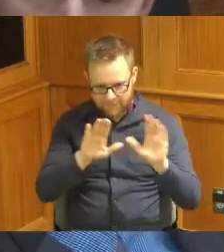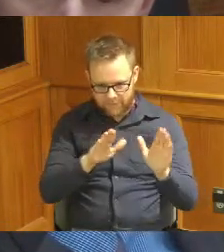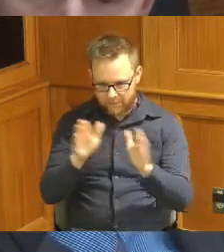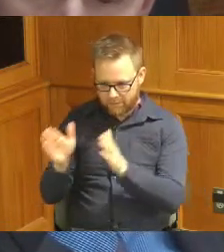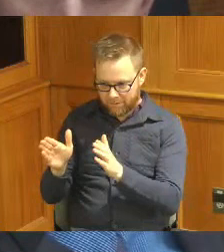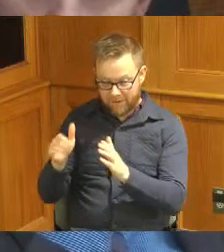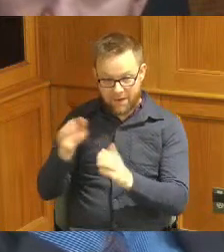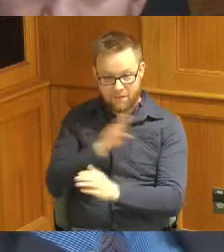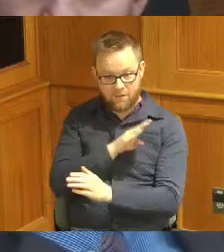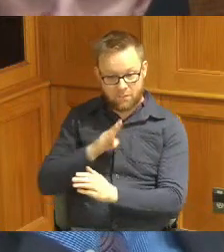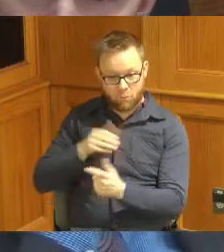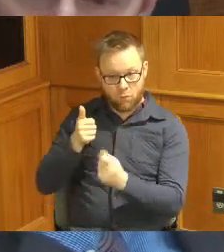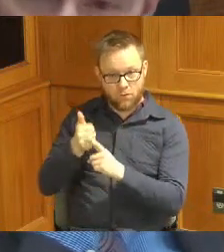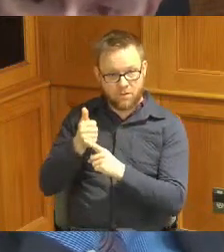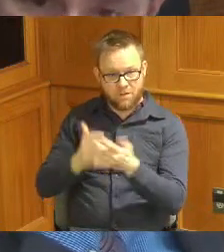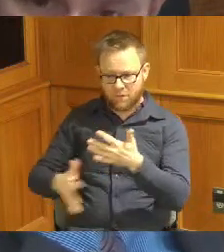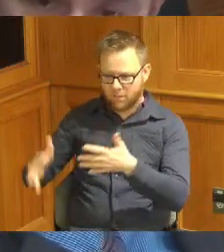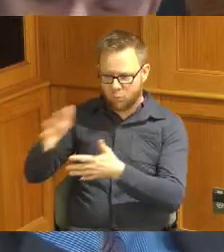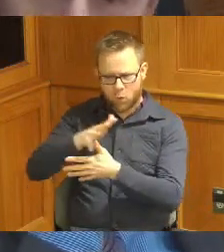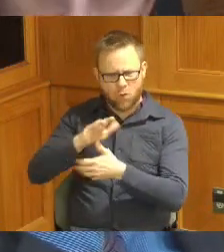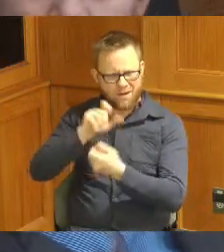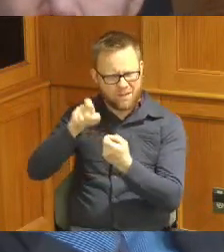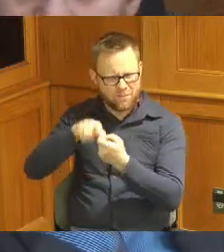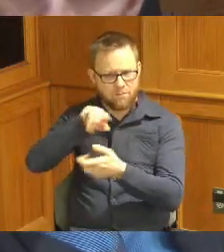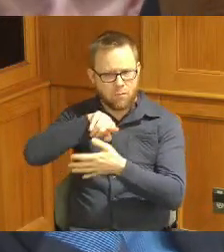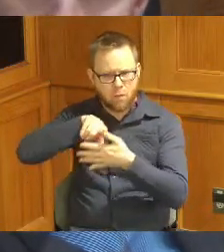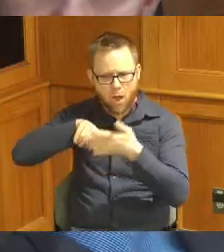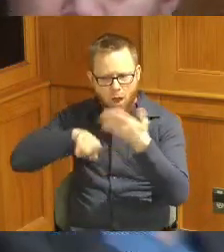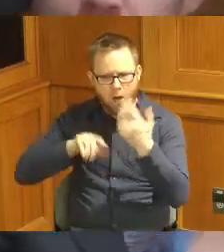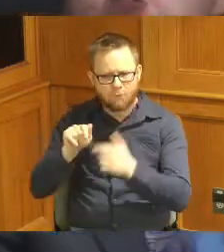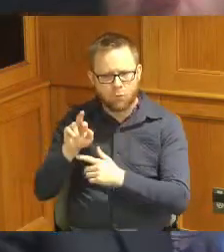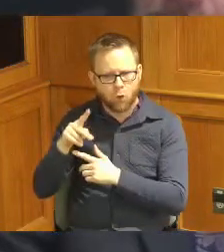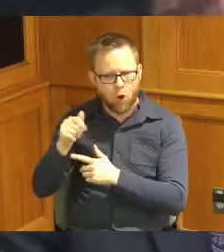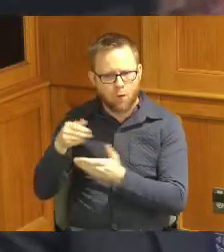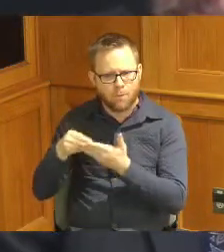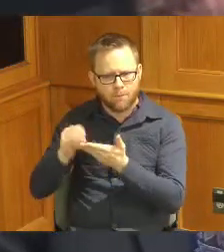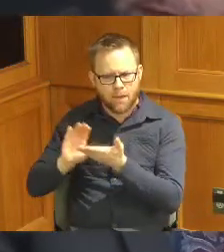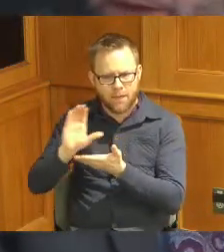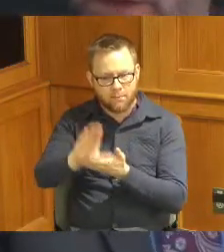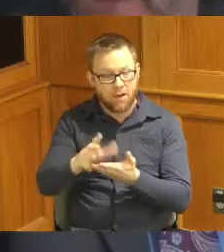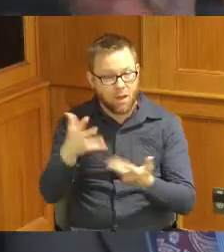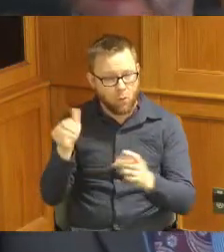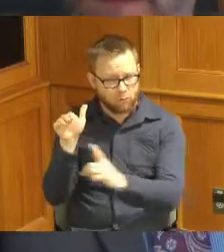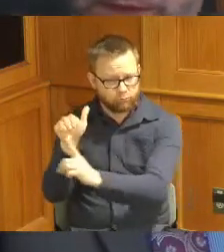board has prioritized these areas for ARPA dollars but I do want to remind everyone that the ARPA